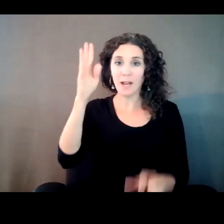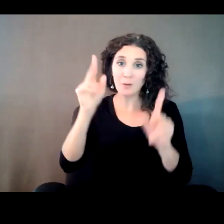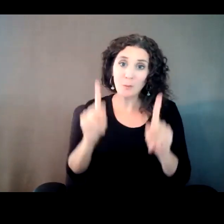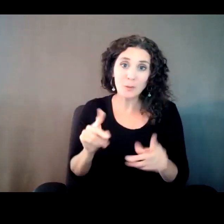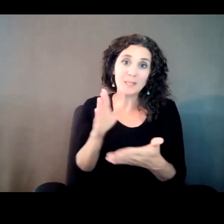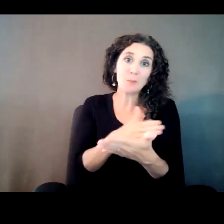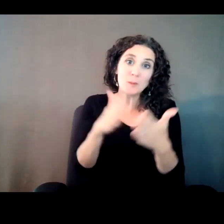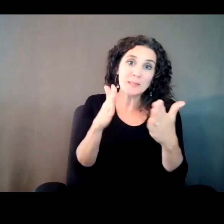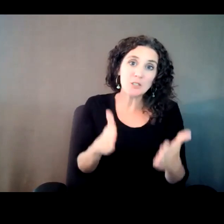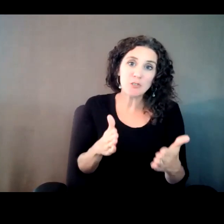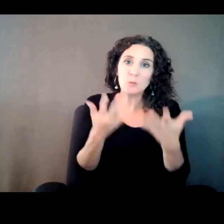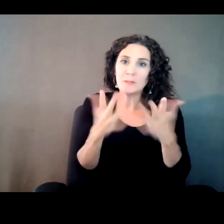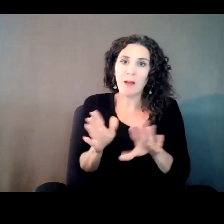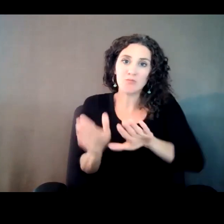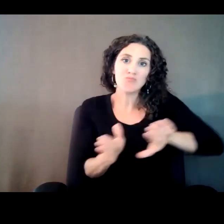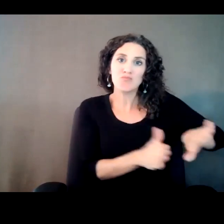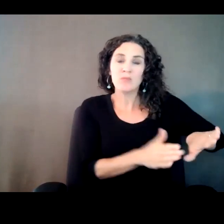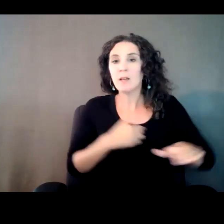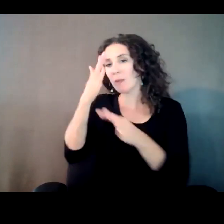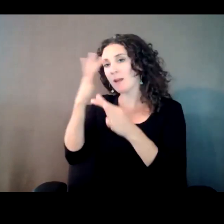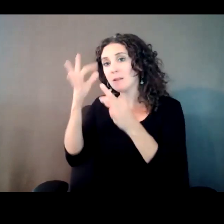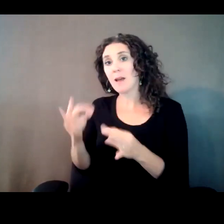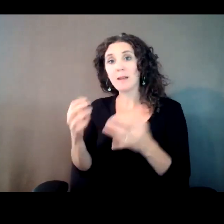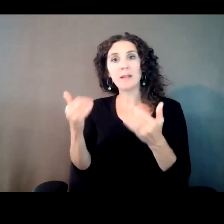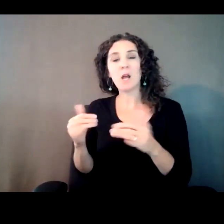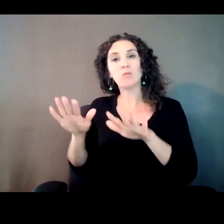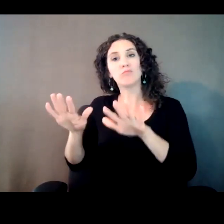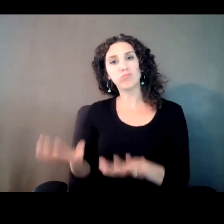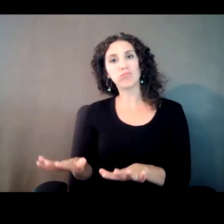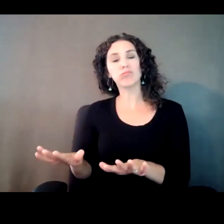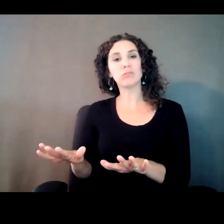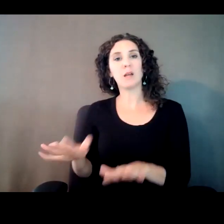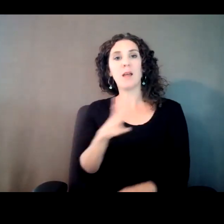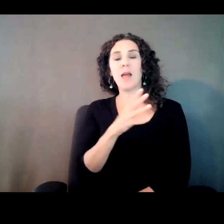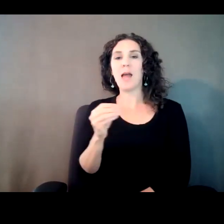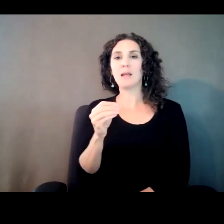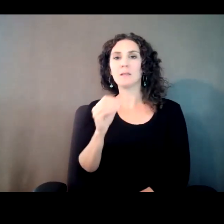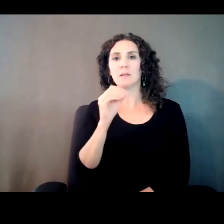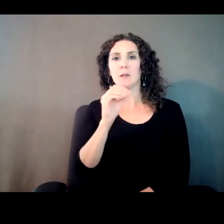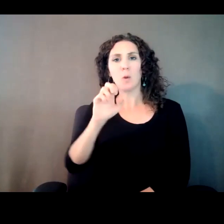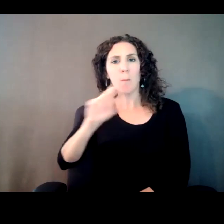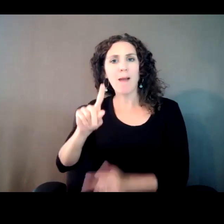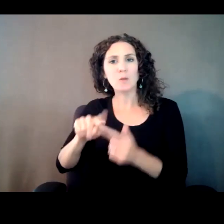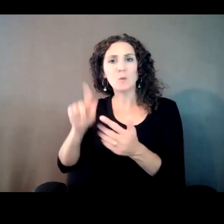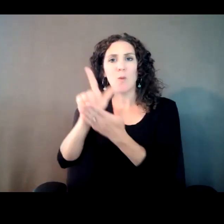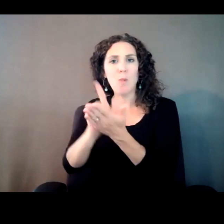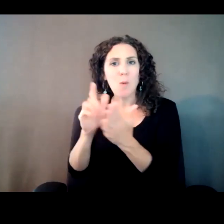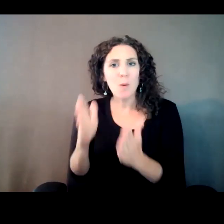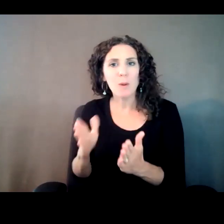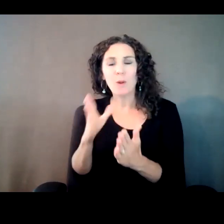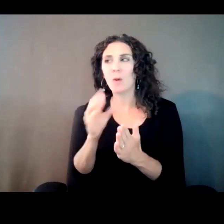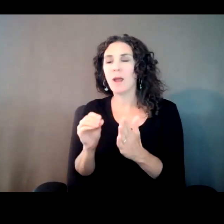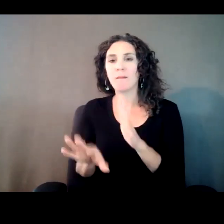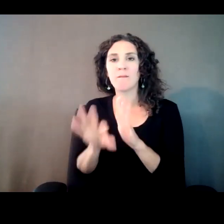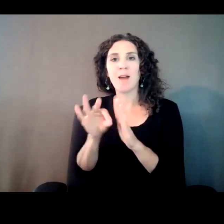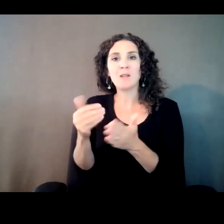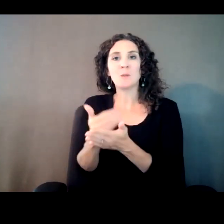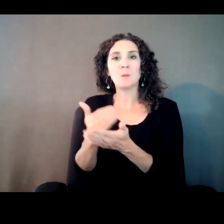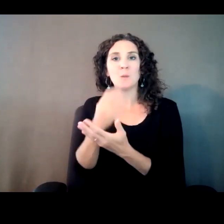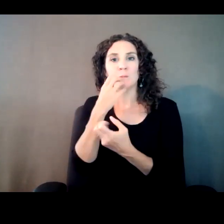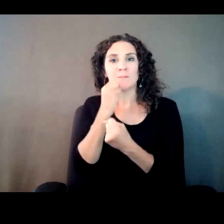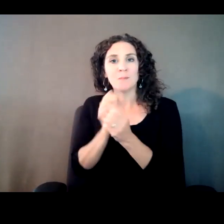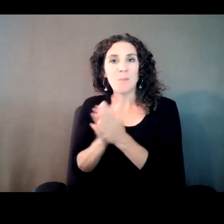And I decided I was just going to settle down and be a lawyer and fiend my passion in that.